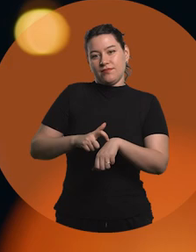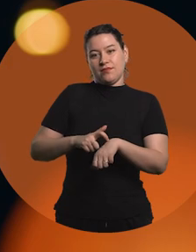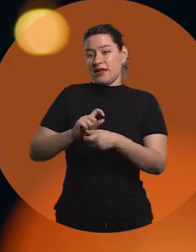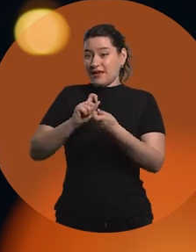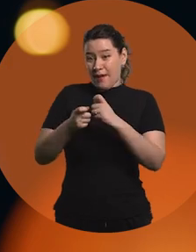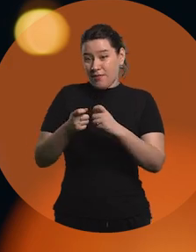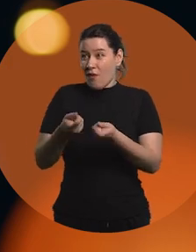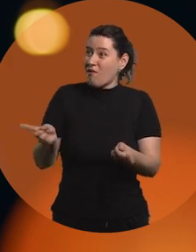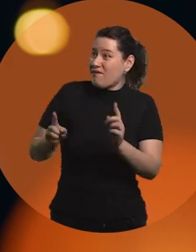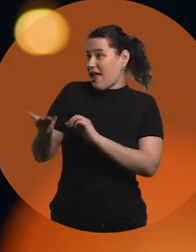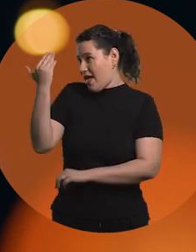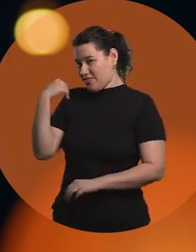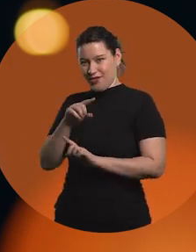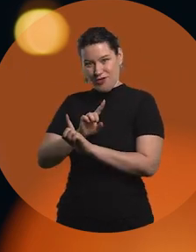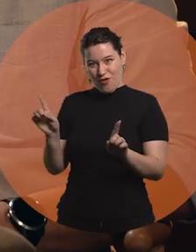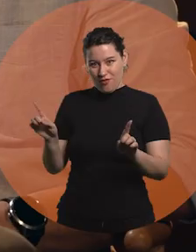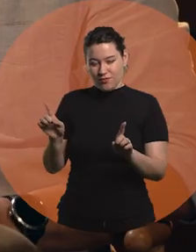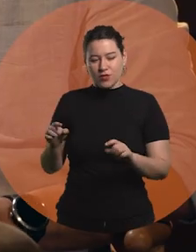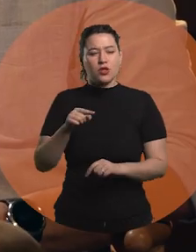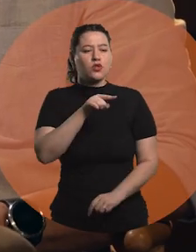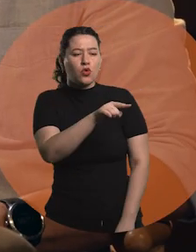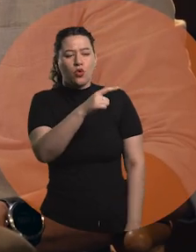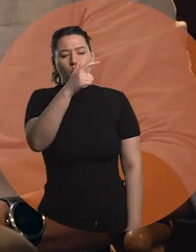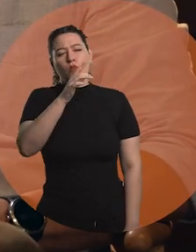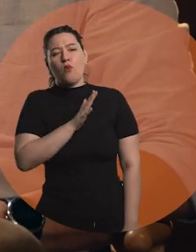These changes will not be reverted.